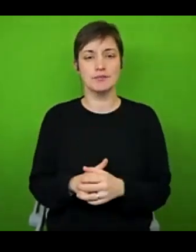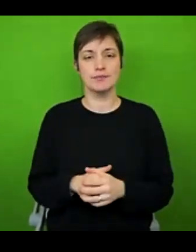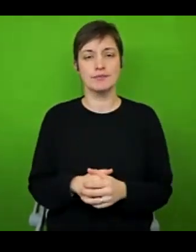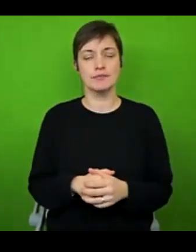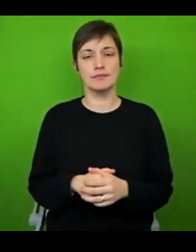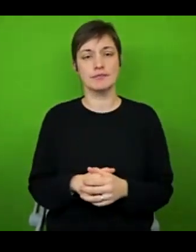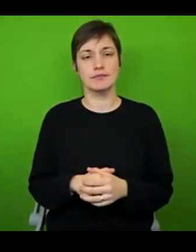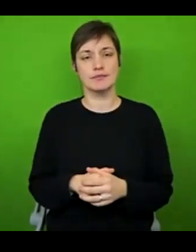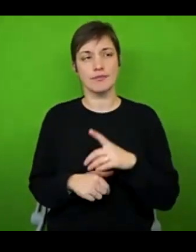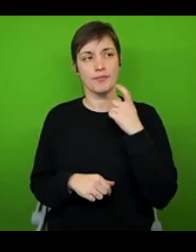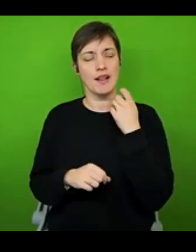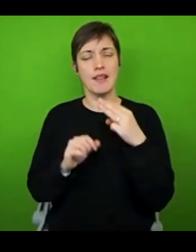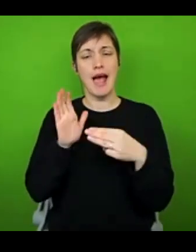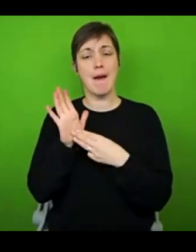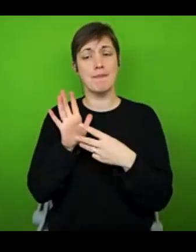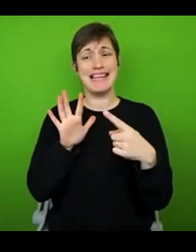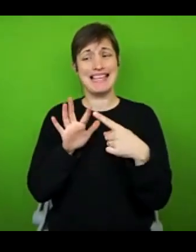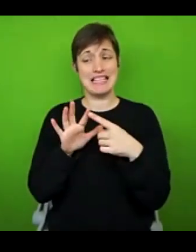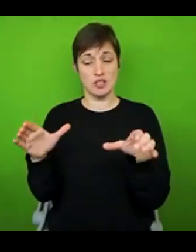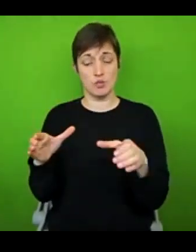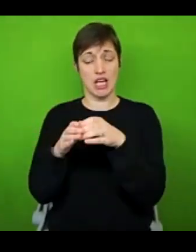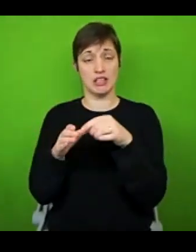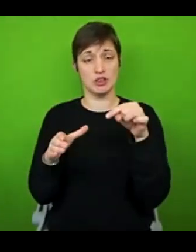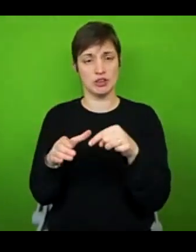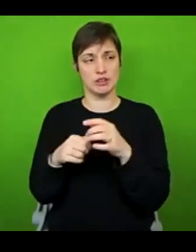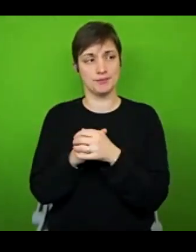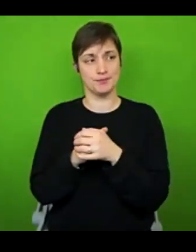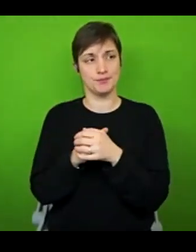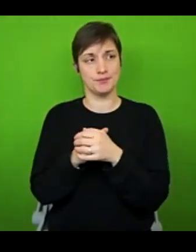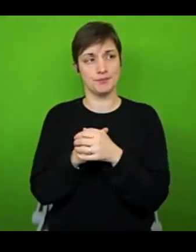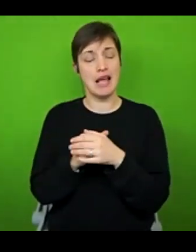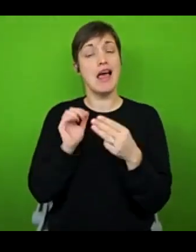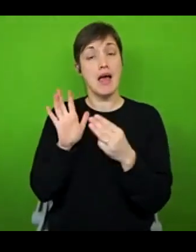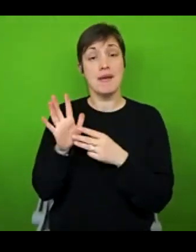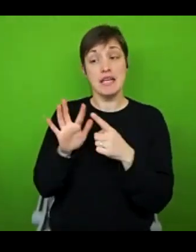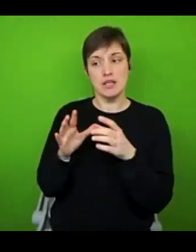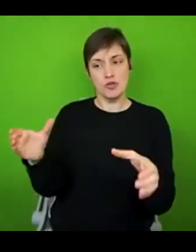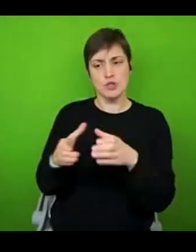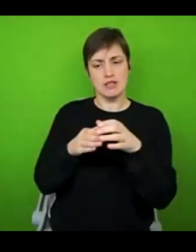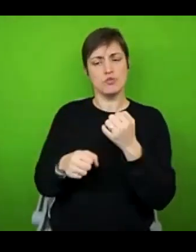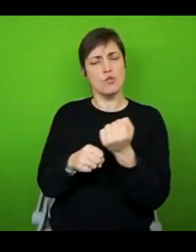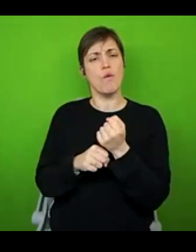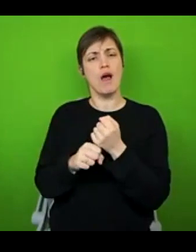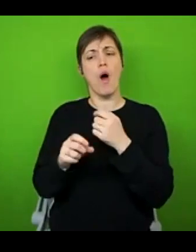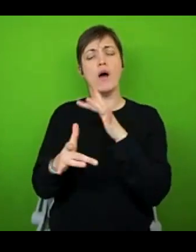ME Association is probably, The ME Association do some great online informational leaflets and Action For ME,